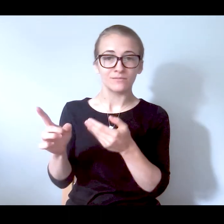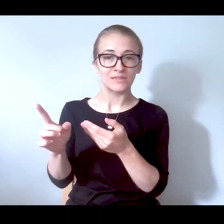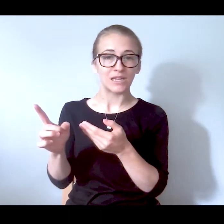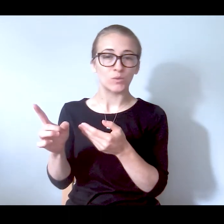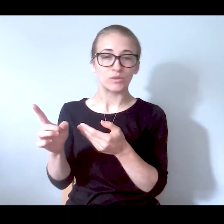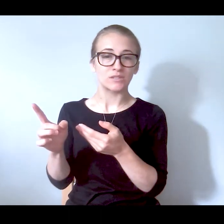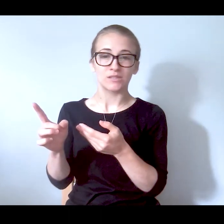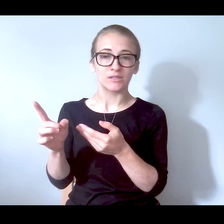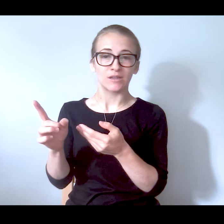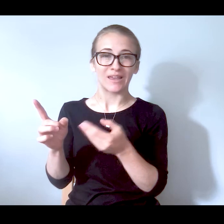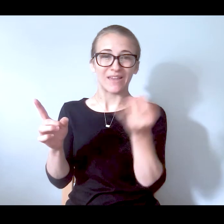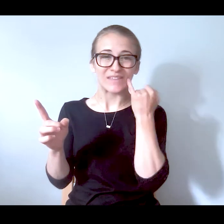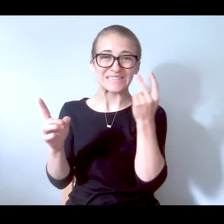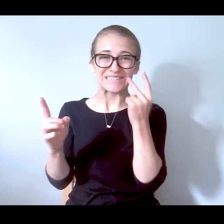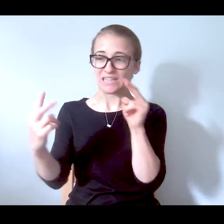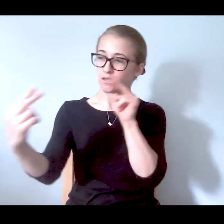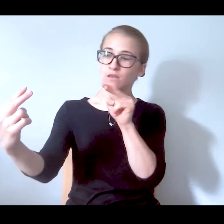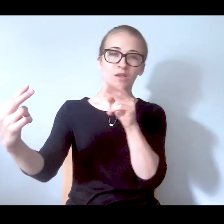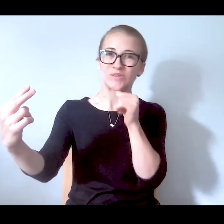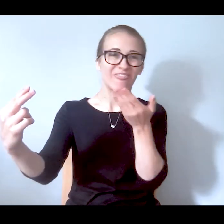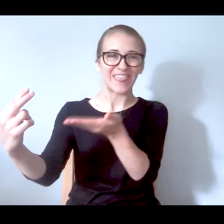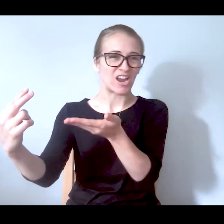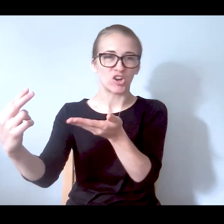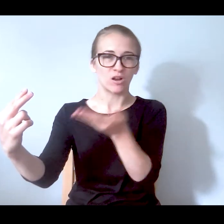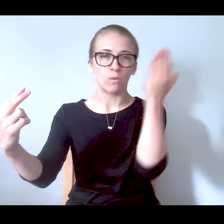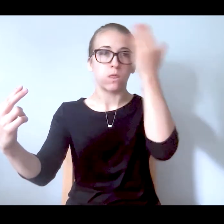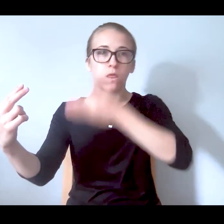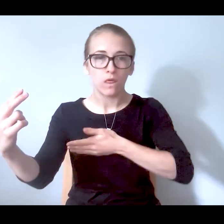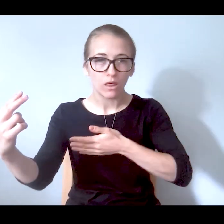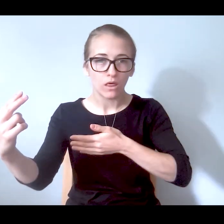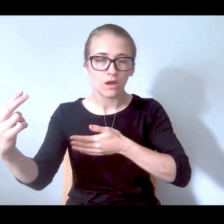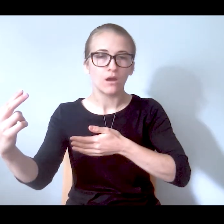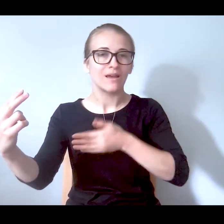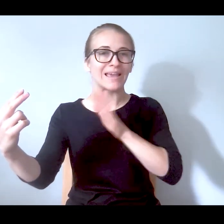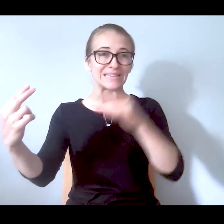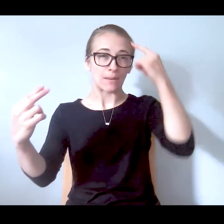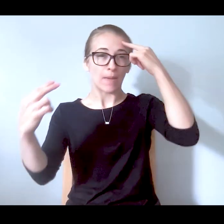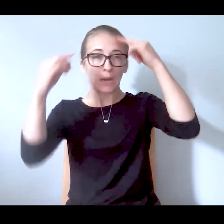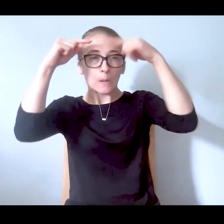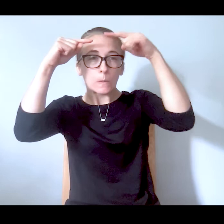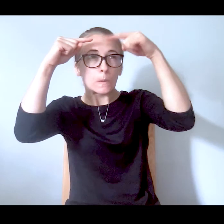in his eyes. He wasn't there. Wherever he was, his mind was, he wasn't okay.